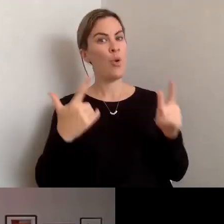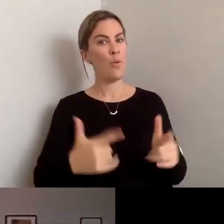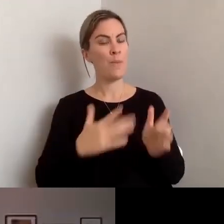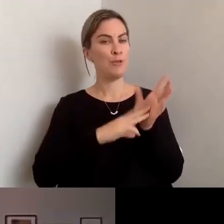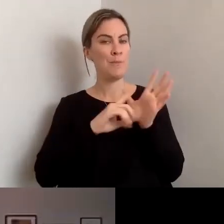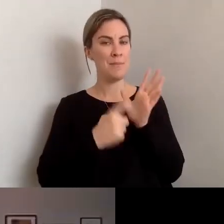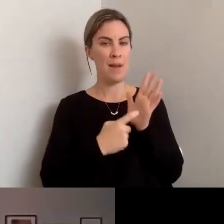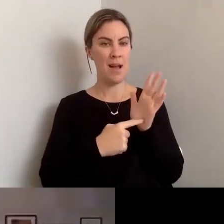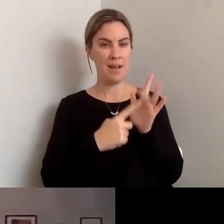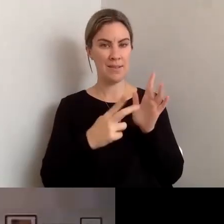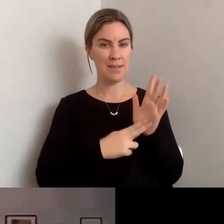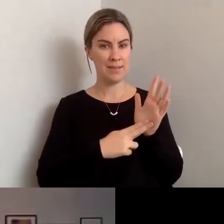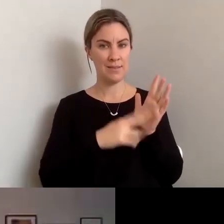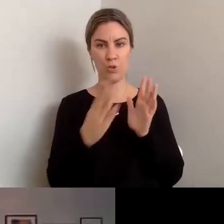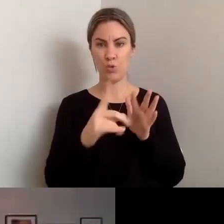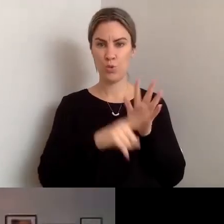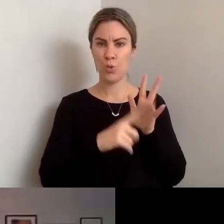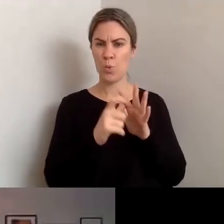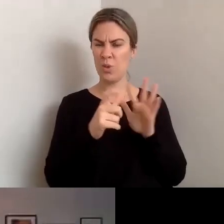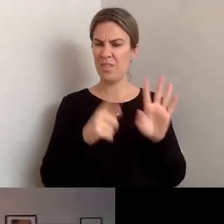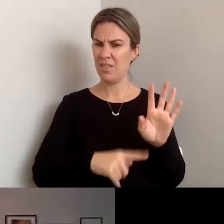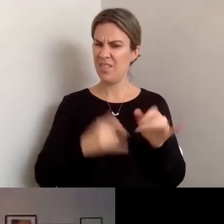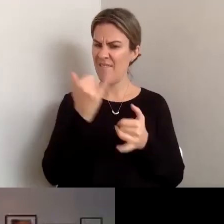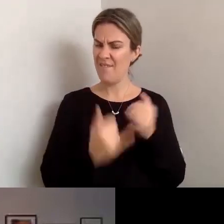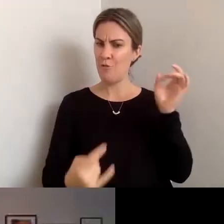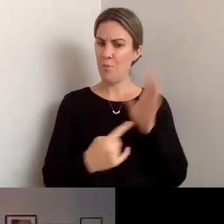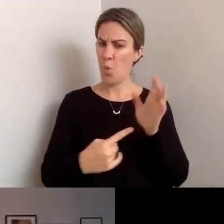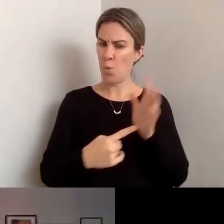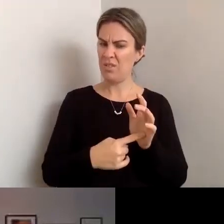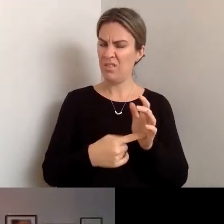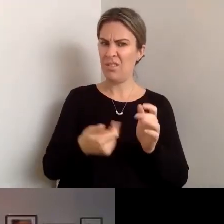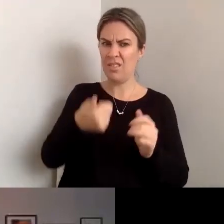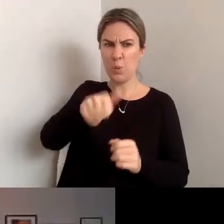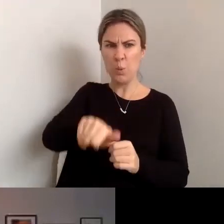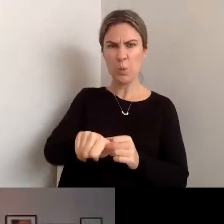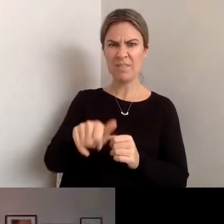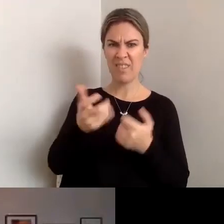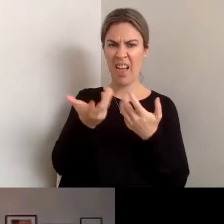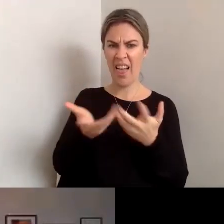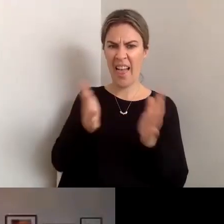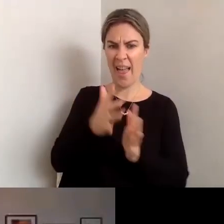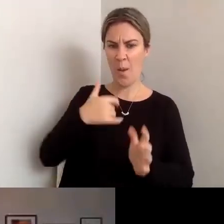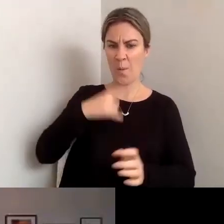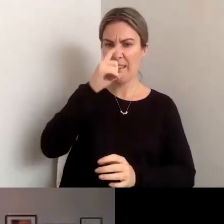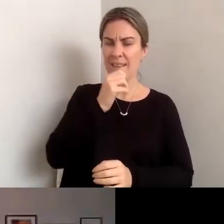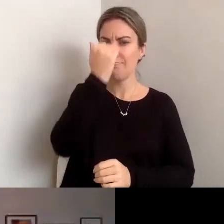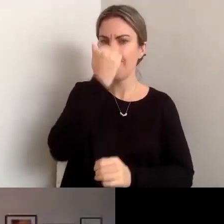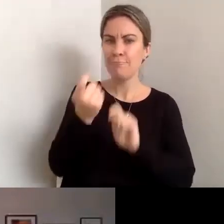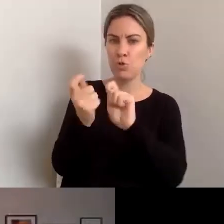useful and practical session on just some of the small changes that we can make, and I think it will be really helpful for people to be able